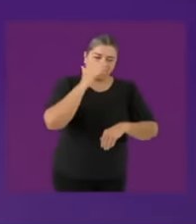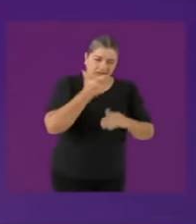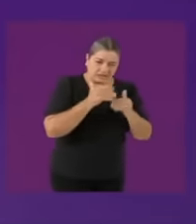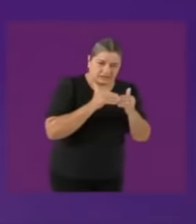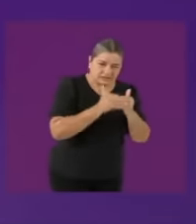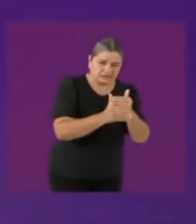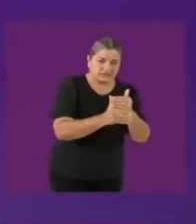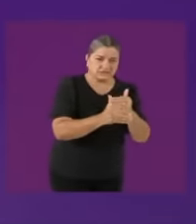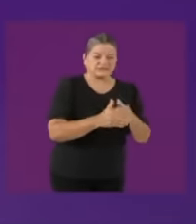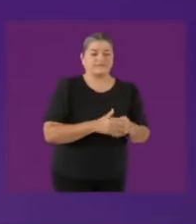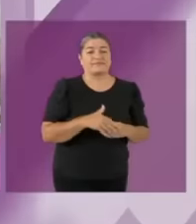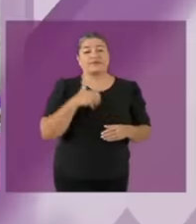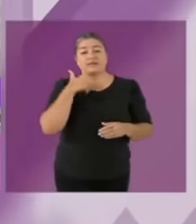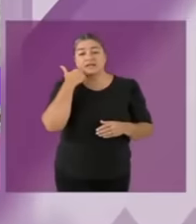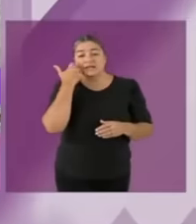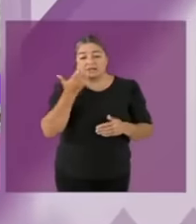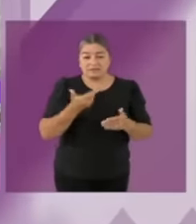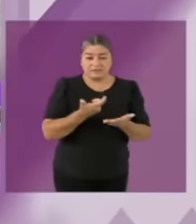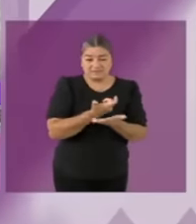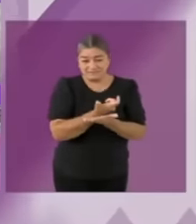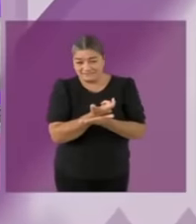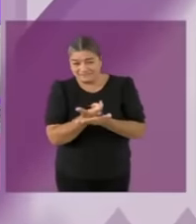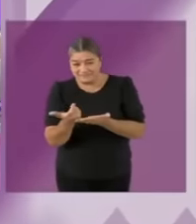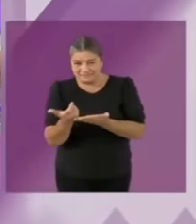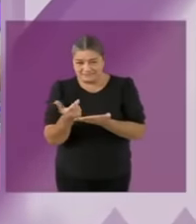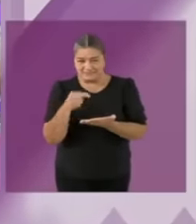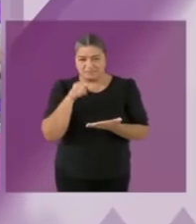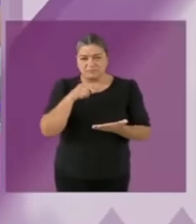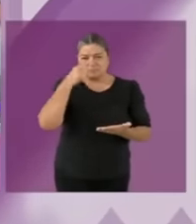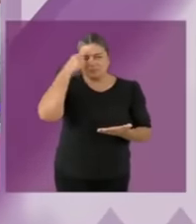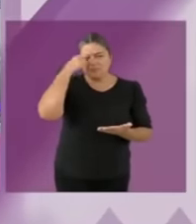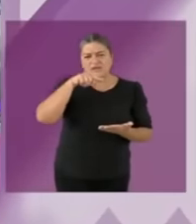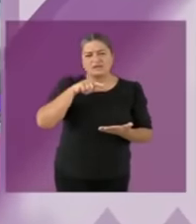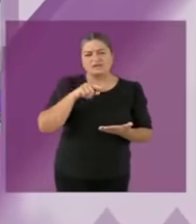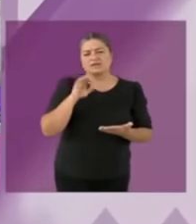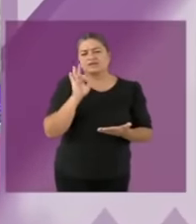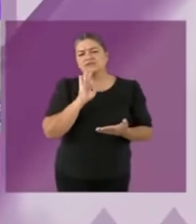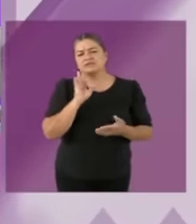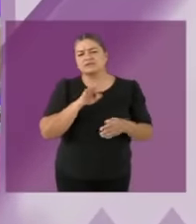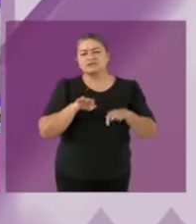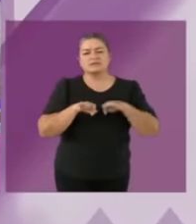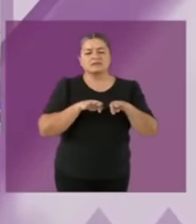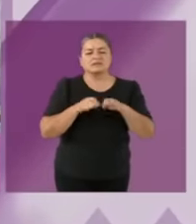salaries for those who work in the Mexican Institute Thank you candidate Shimon